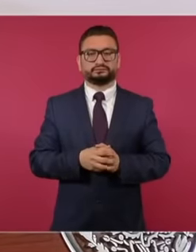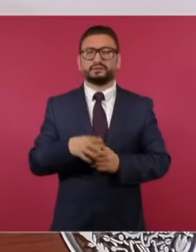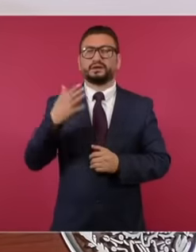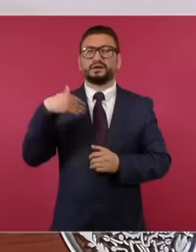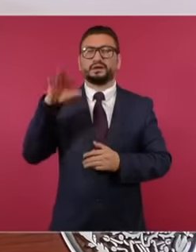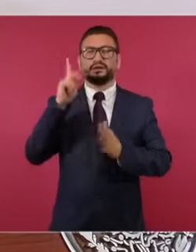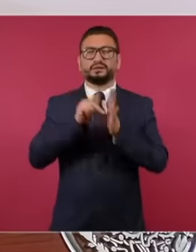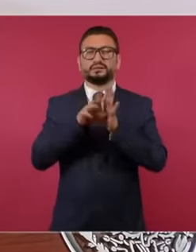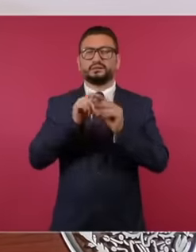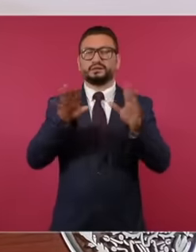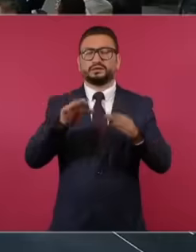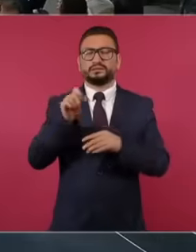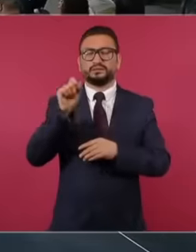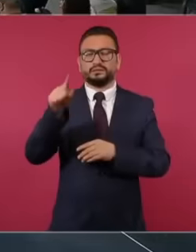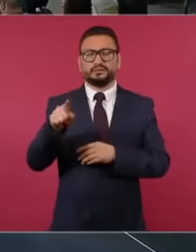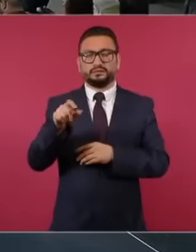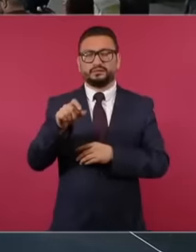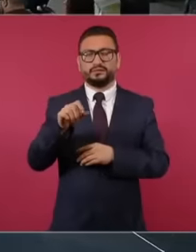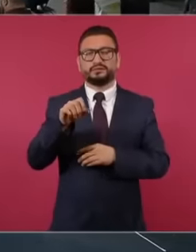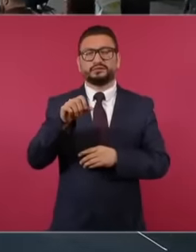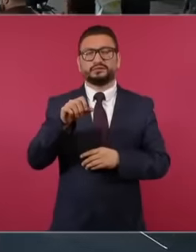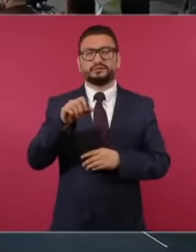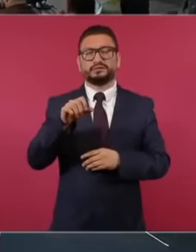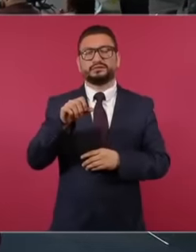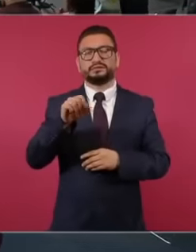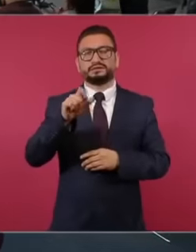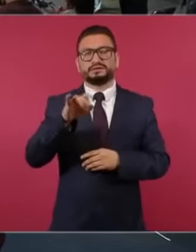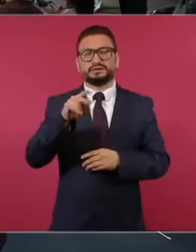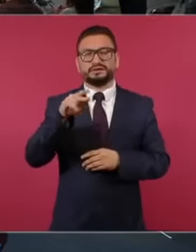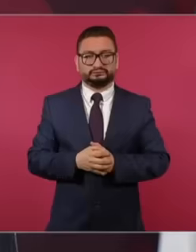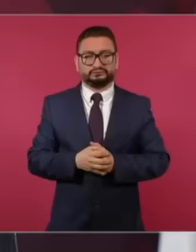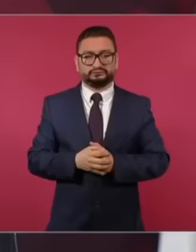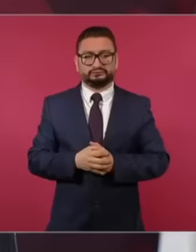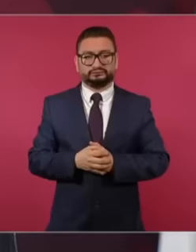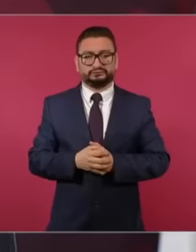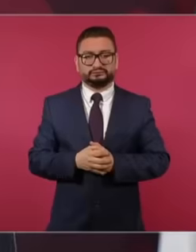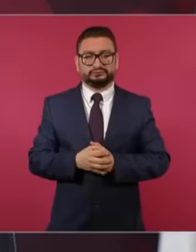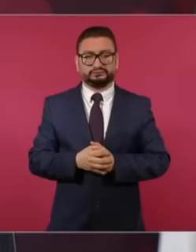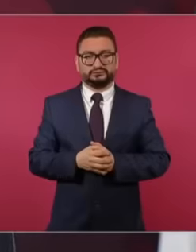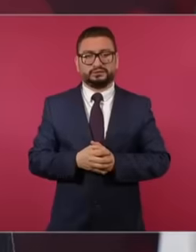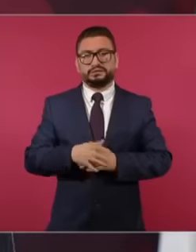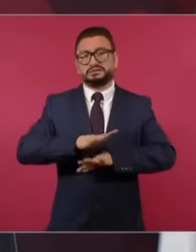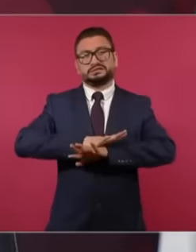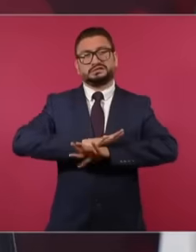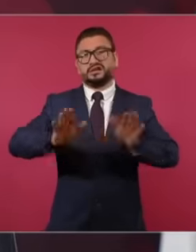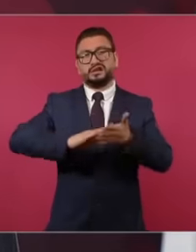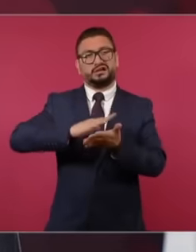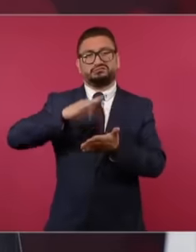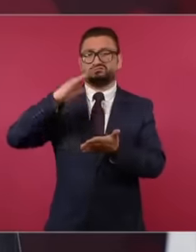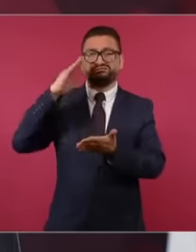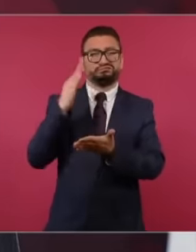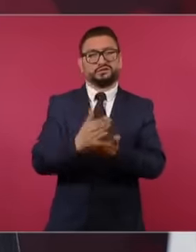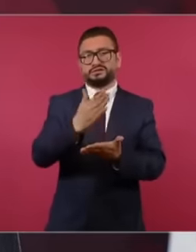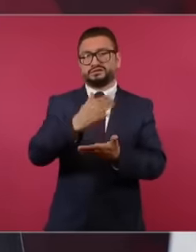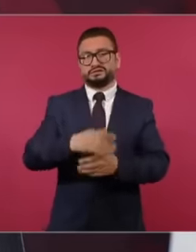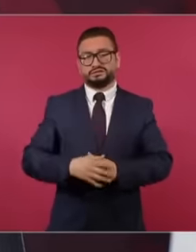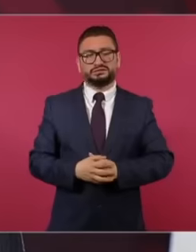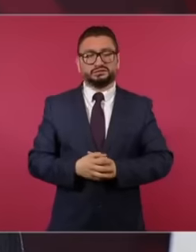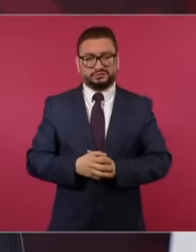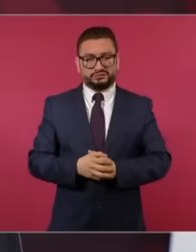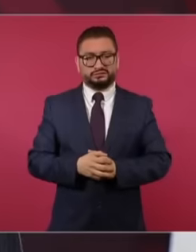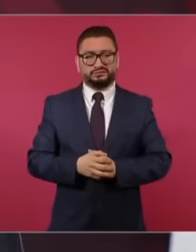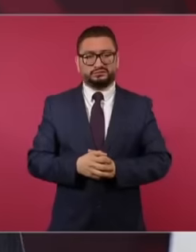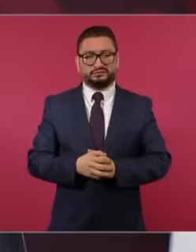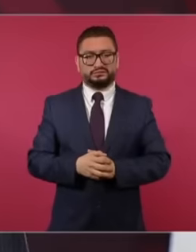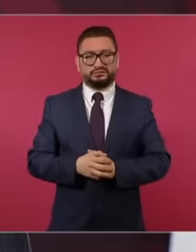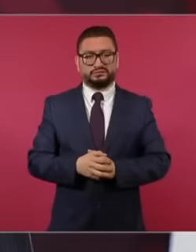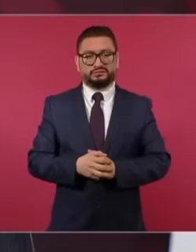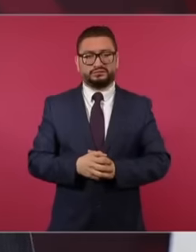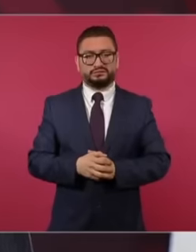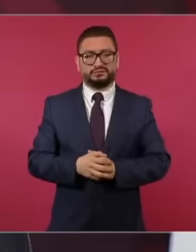and that's enough and since this one is already raising